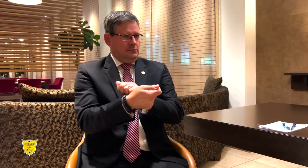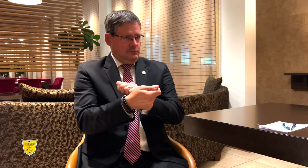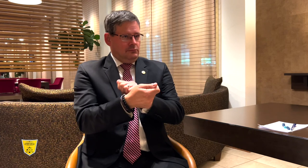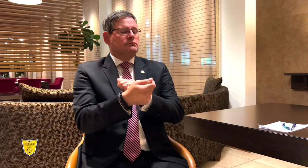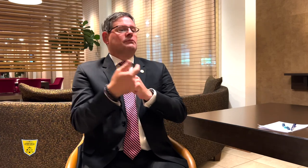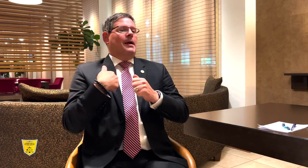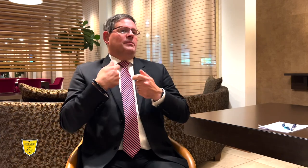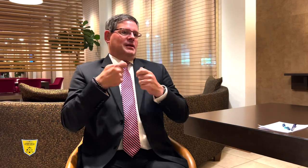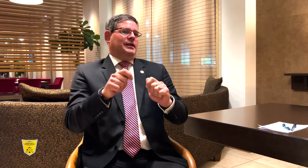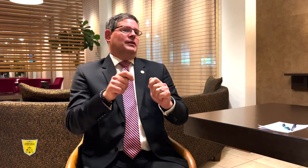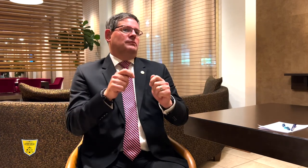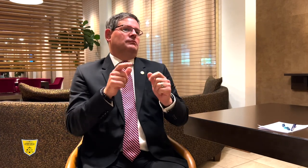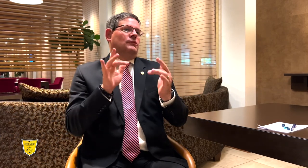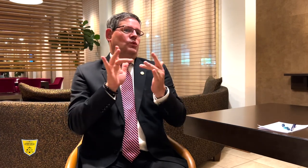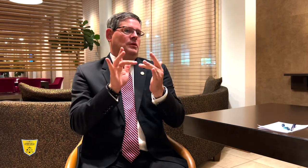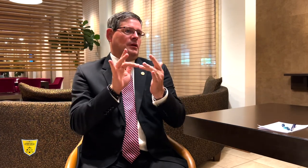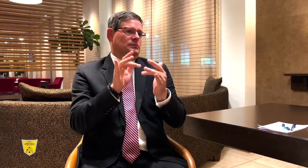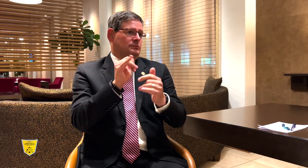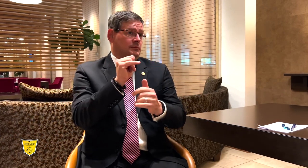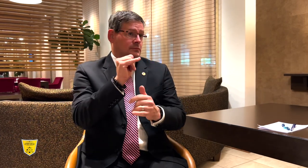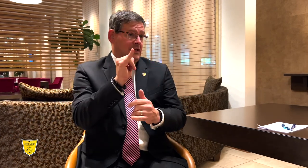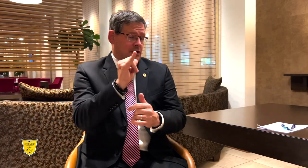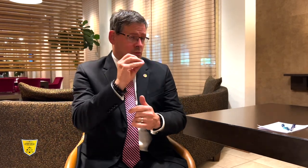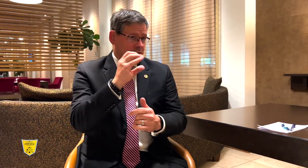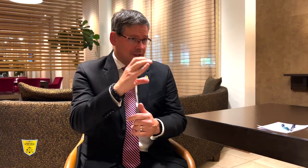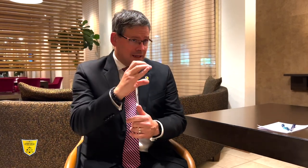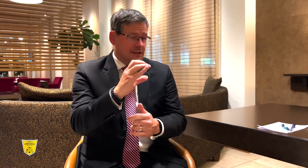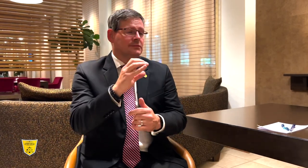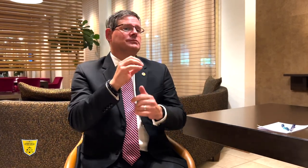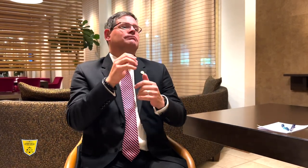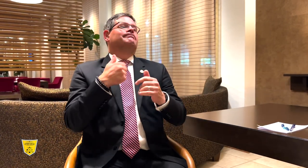changes will happen. I am trying to reach out to the IOC as